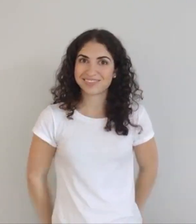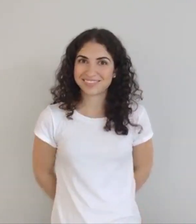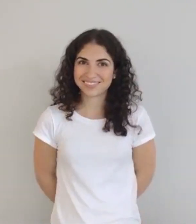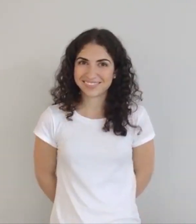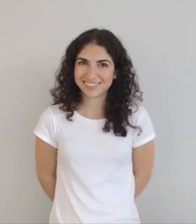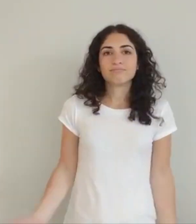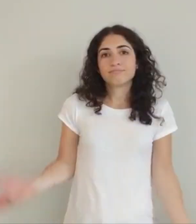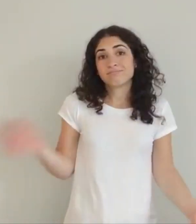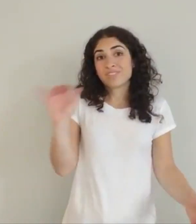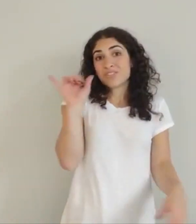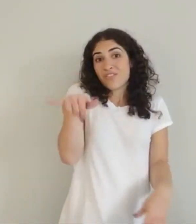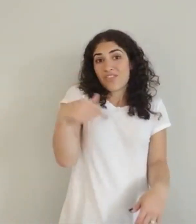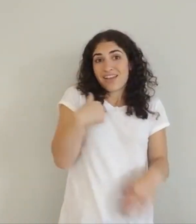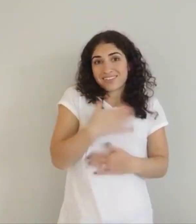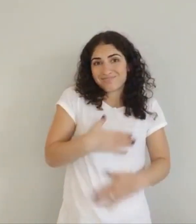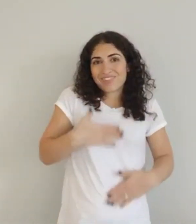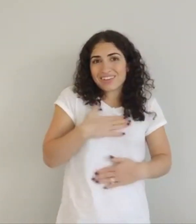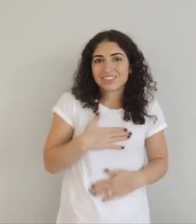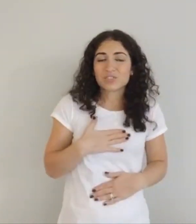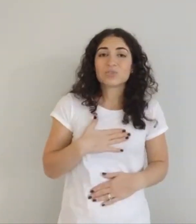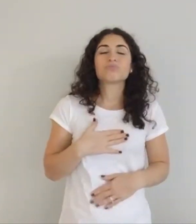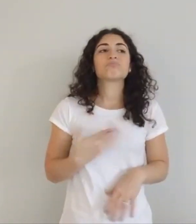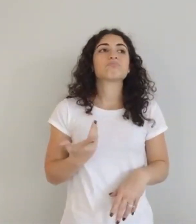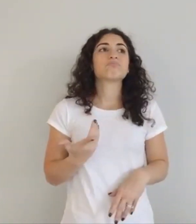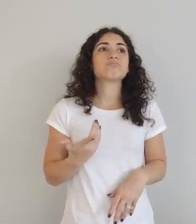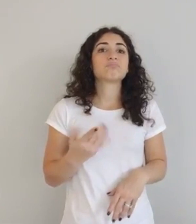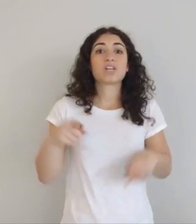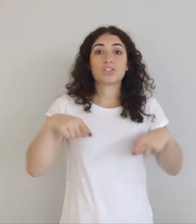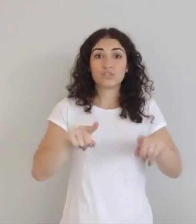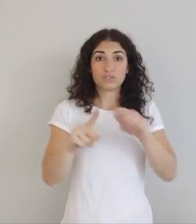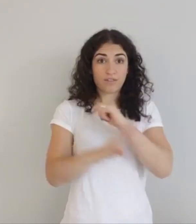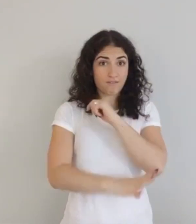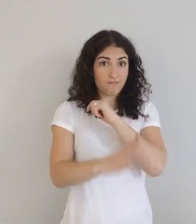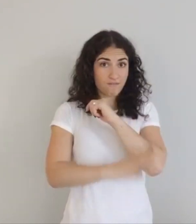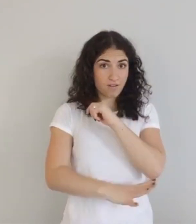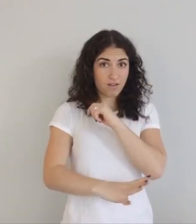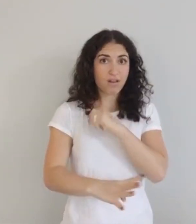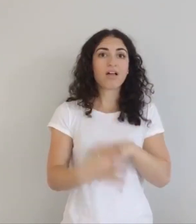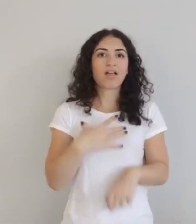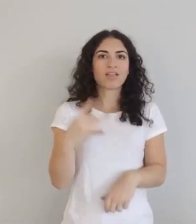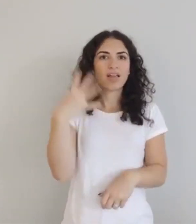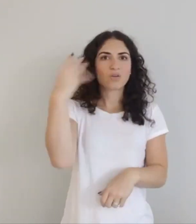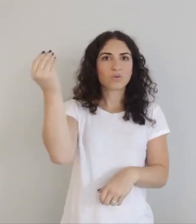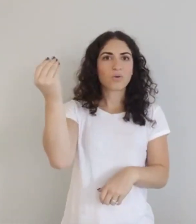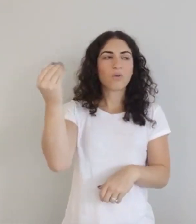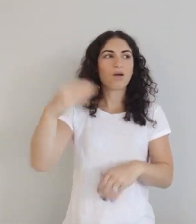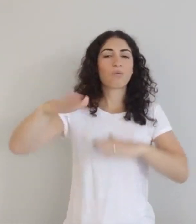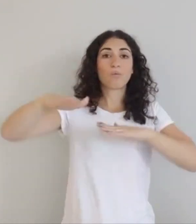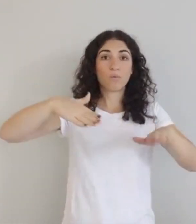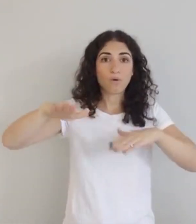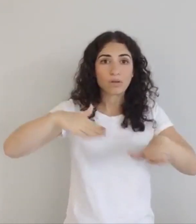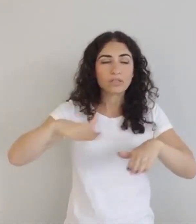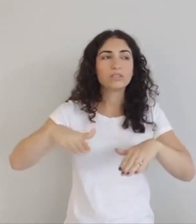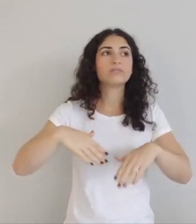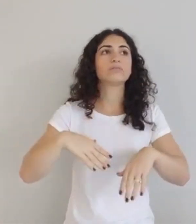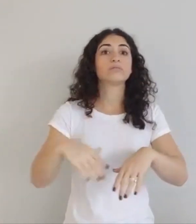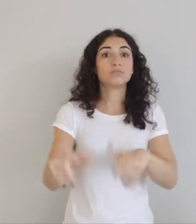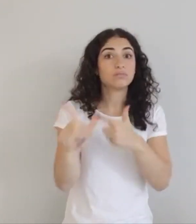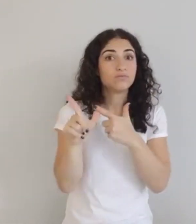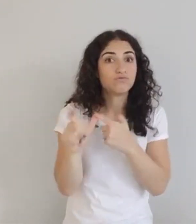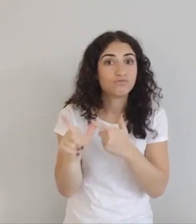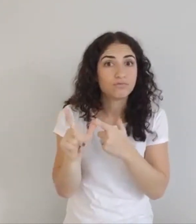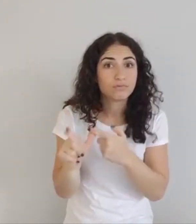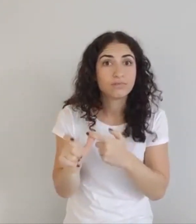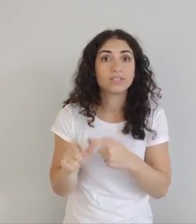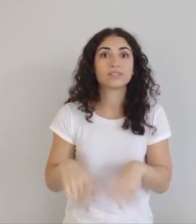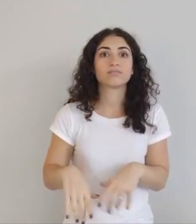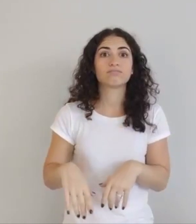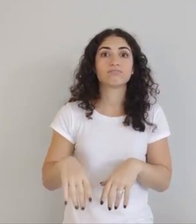favorite. So that, I enjoy, and during fall, I like to go out walking, running,